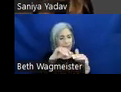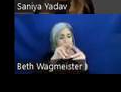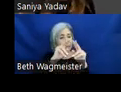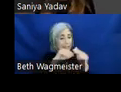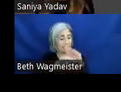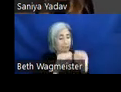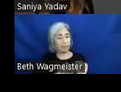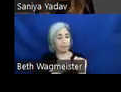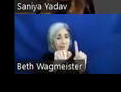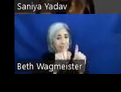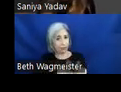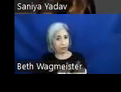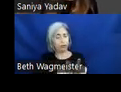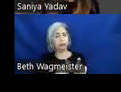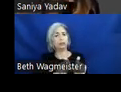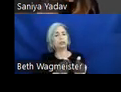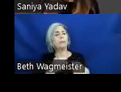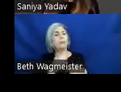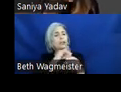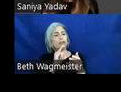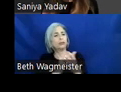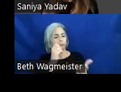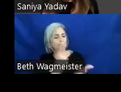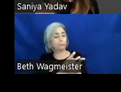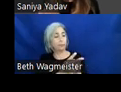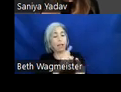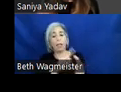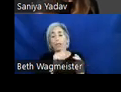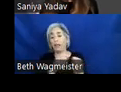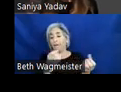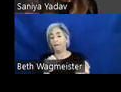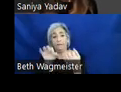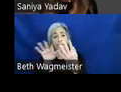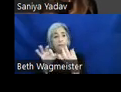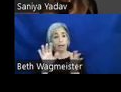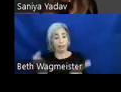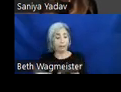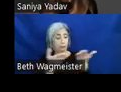meeting WCAG specifications and feedback is provided. We identify what the component is,